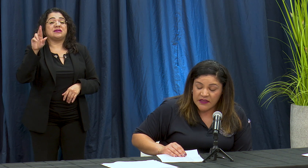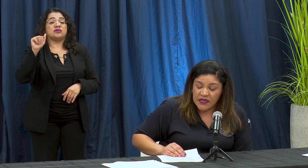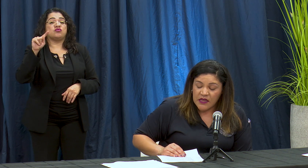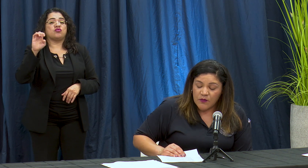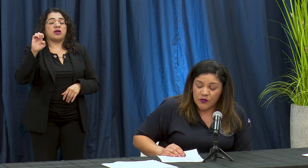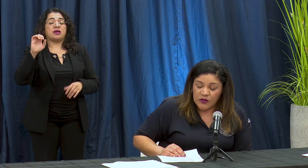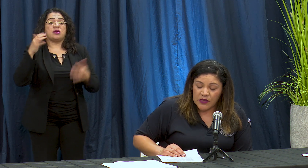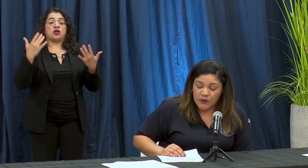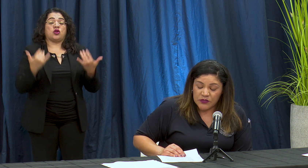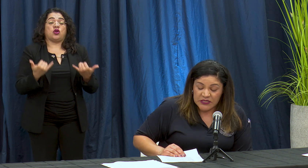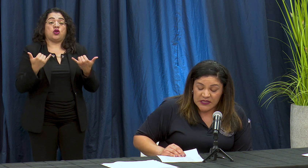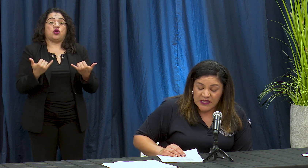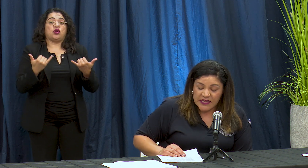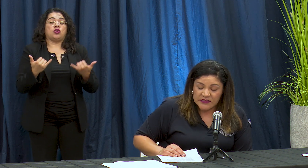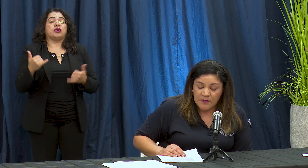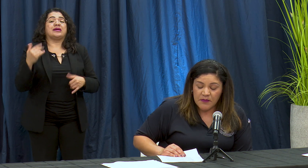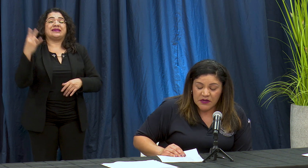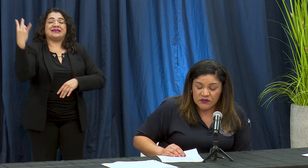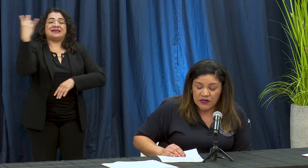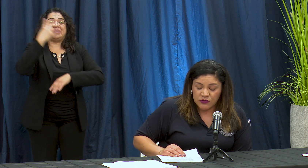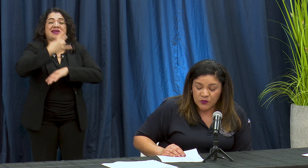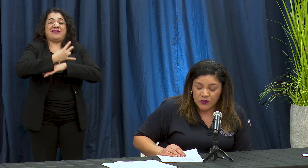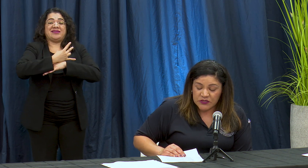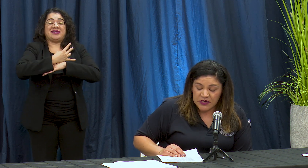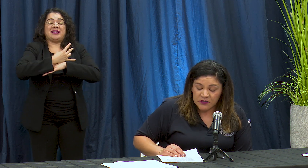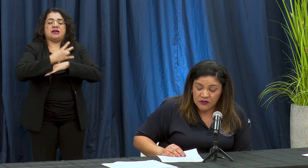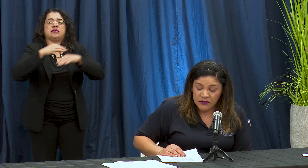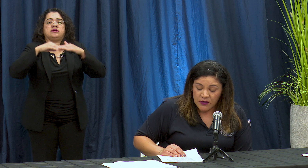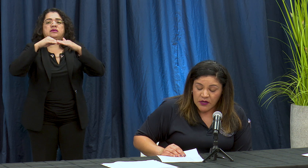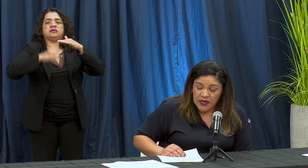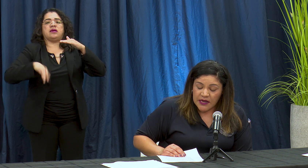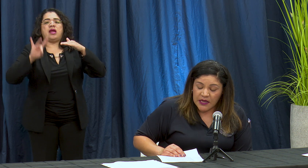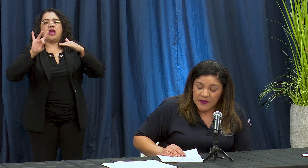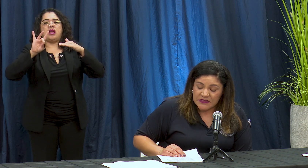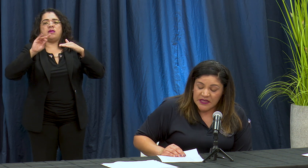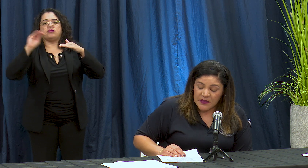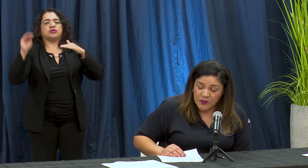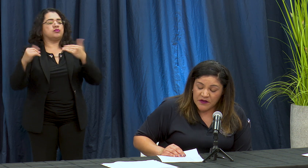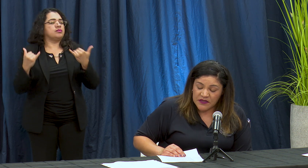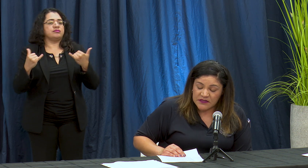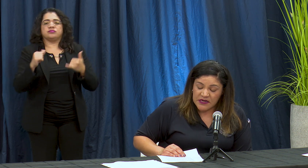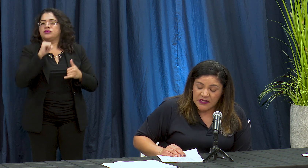poor poor siete Diaz menos de lo chopper cierto la capacidad a poor Eva's tiene